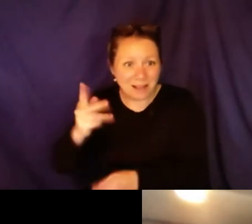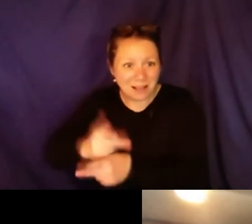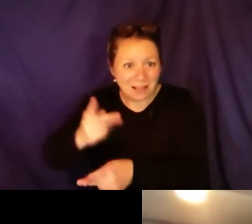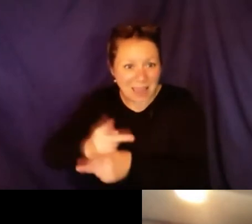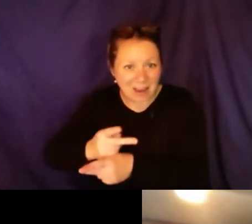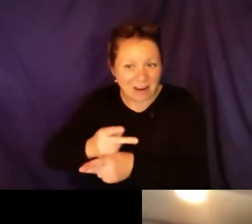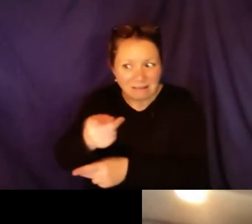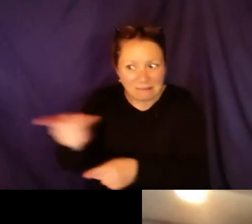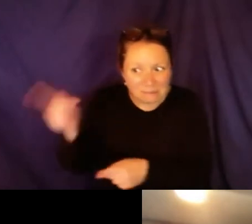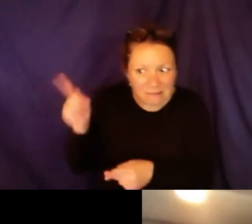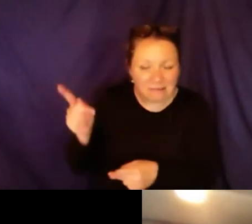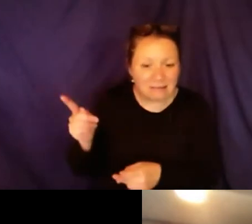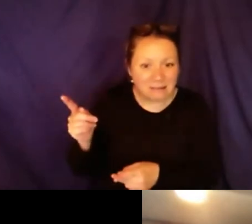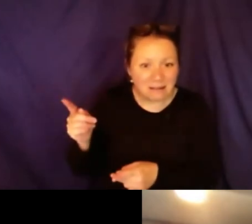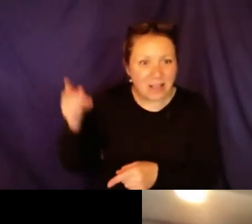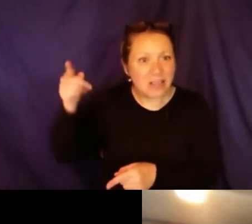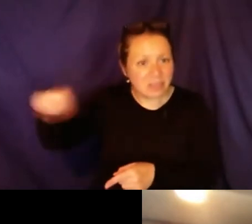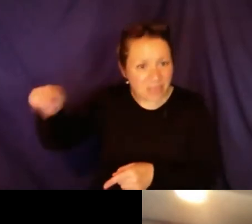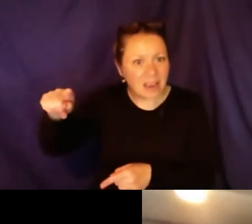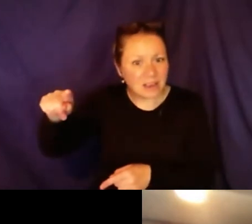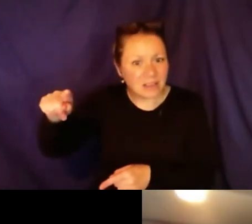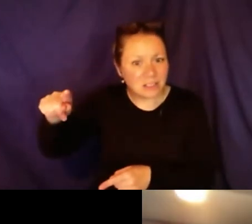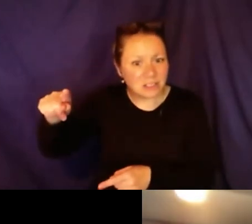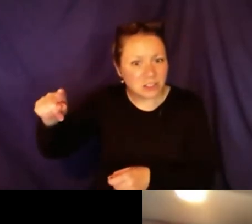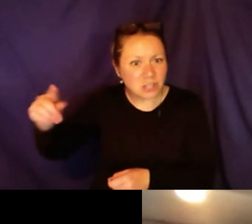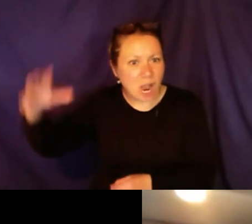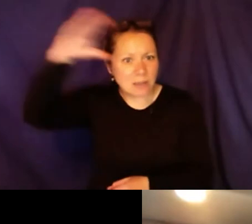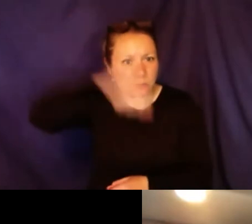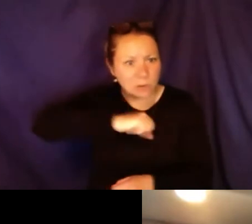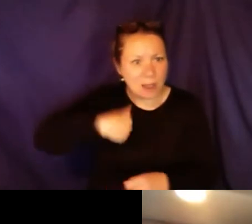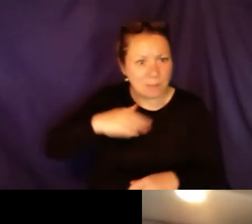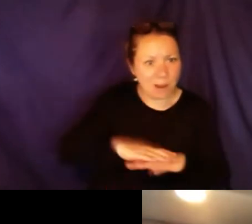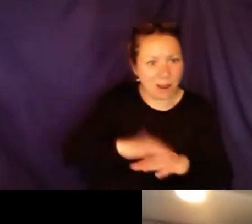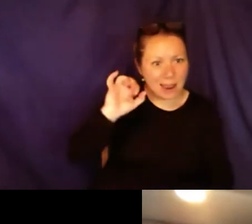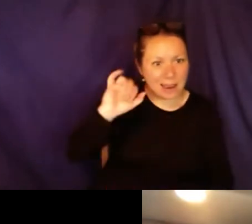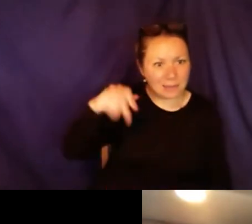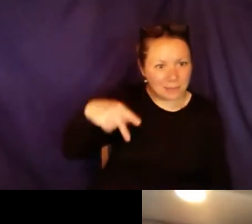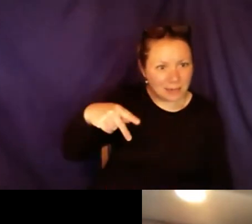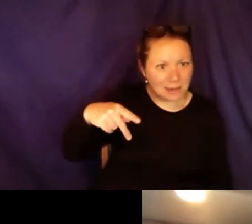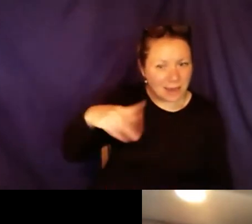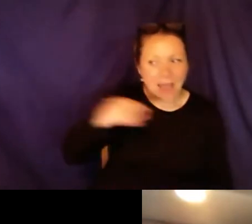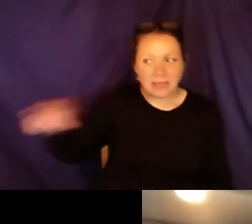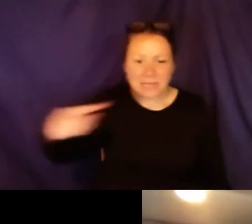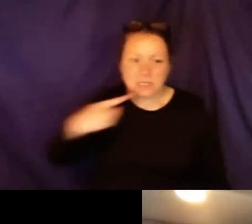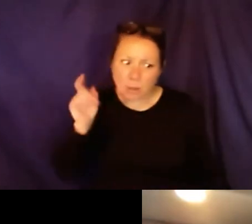in every other state that I have ever gotten medical care, they have always